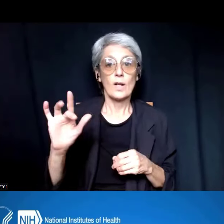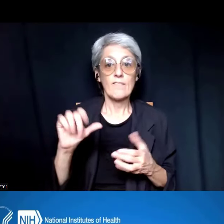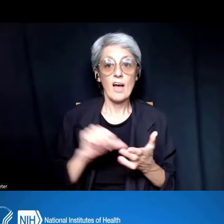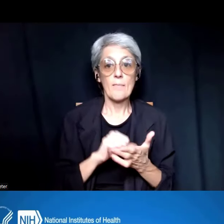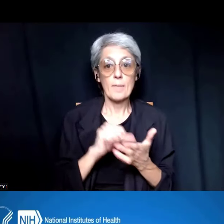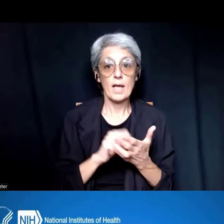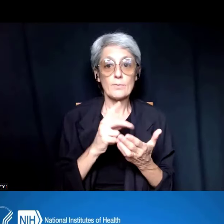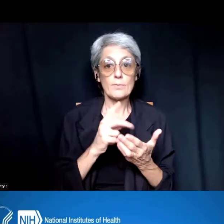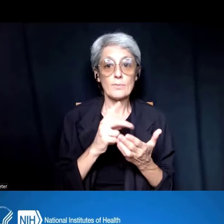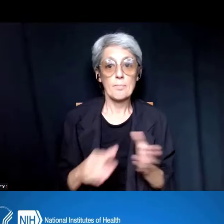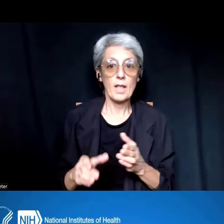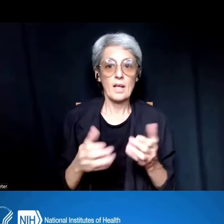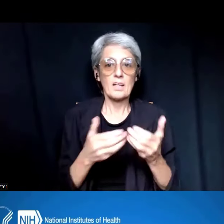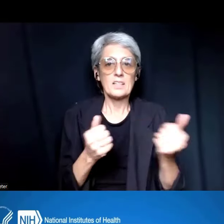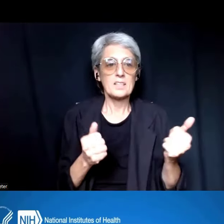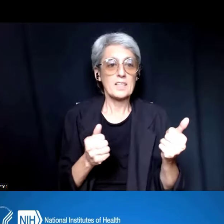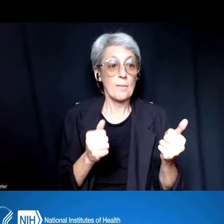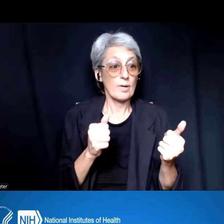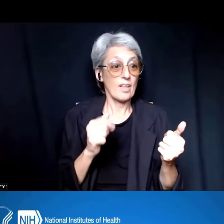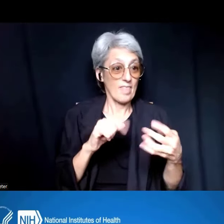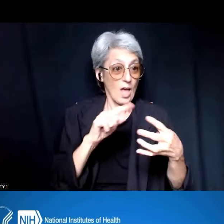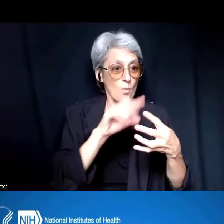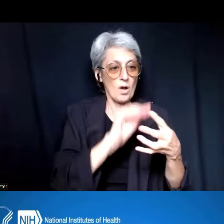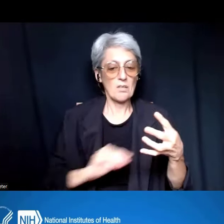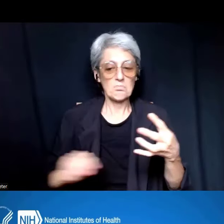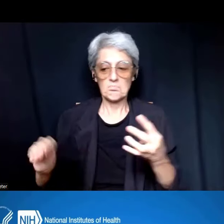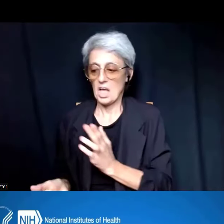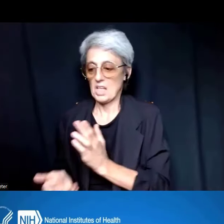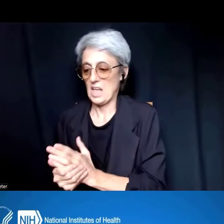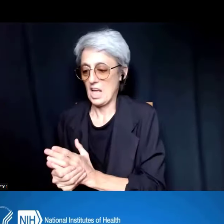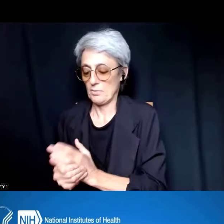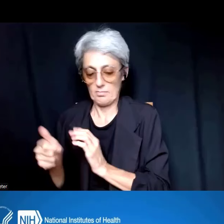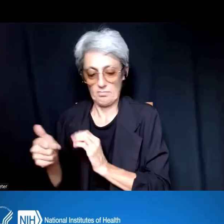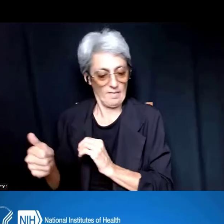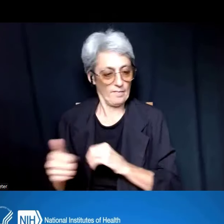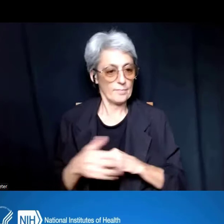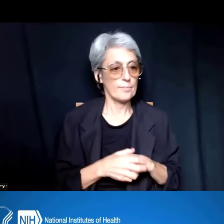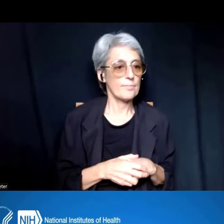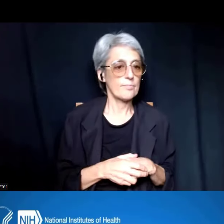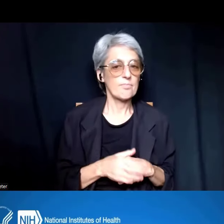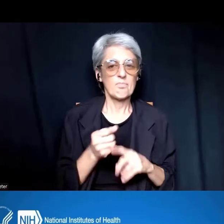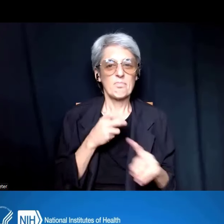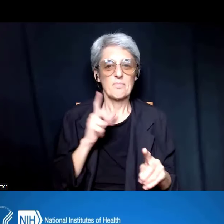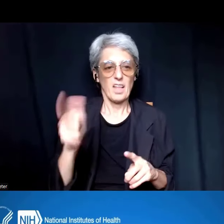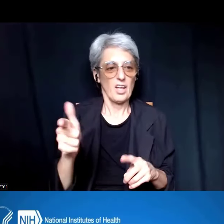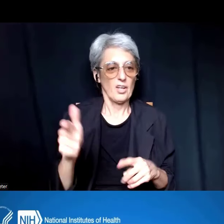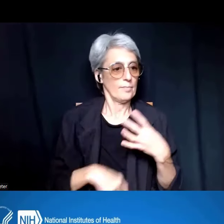and we'll speak more about that in a moment. We're going to be adding language regarding mentor training expectations